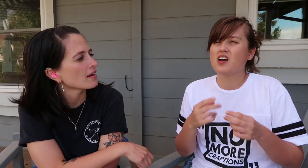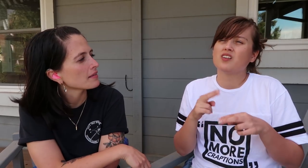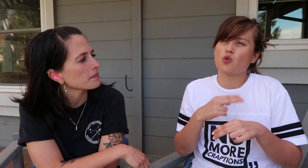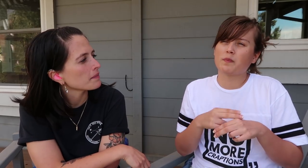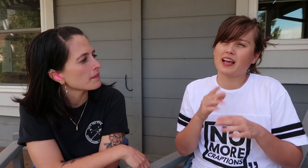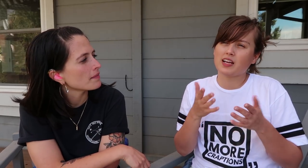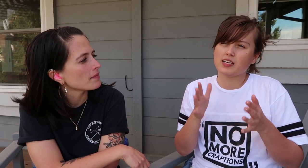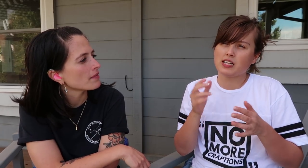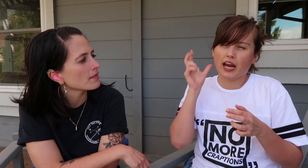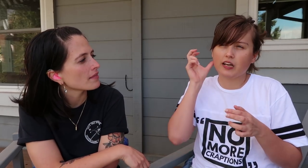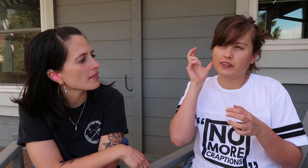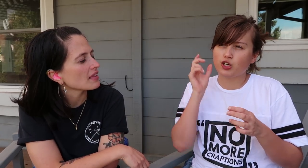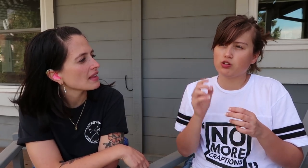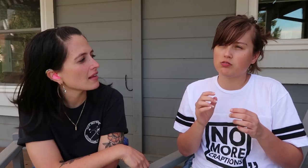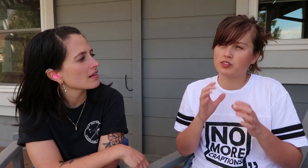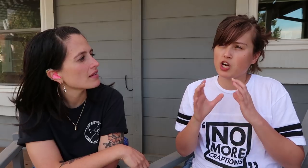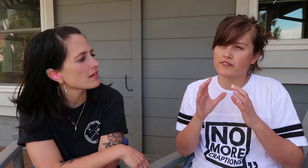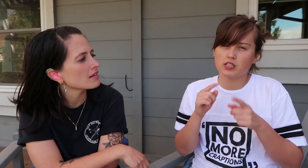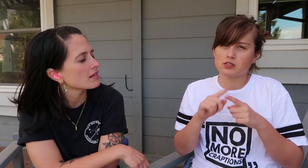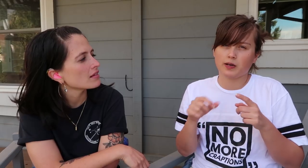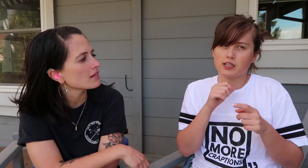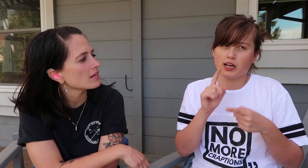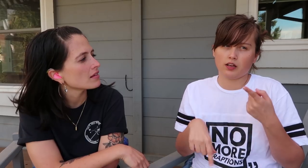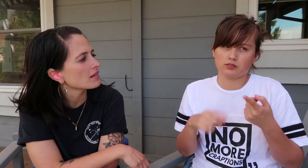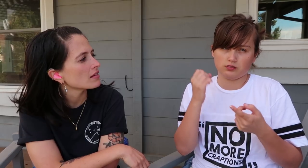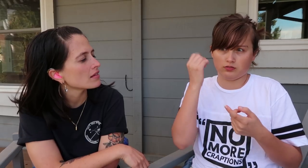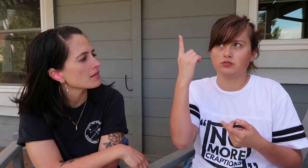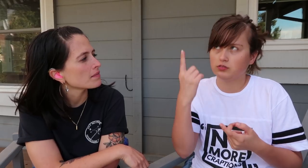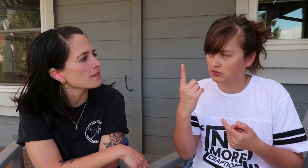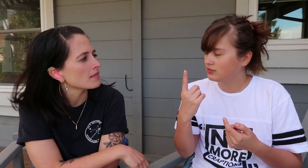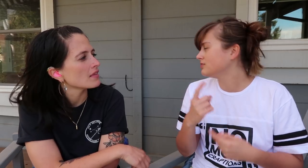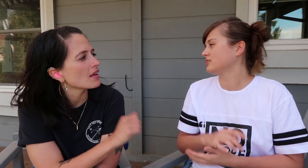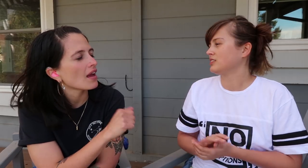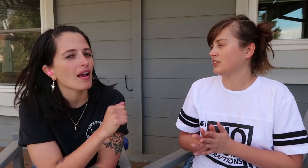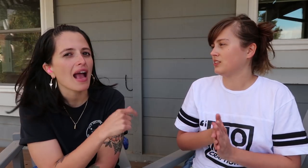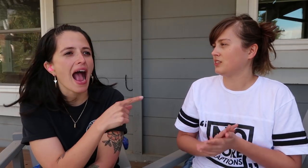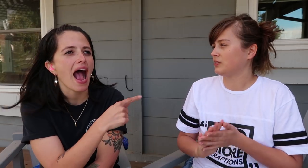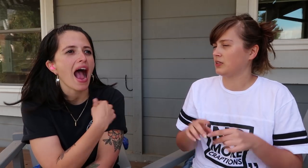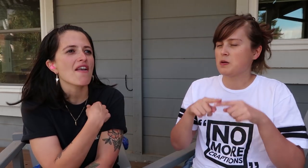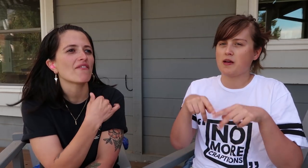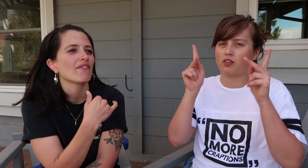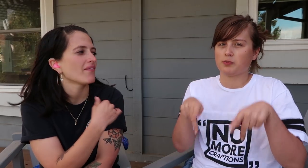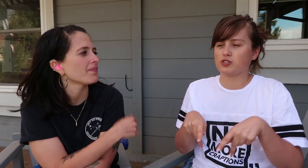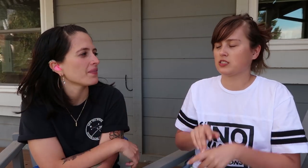Normally, I can sort of hear the conversation, but I can’t understand it. It depends on the person.